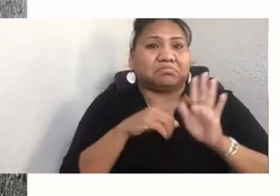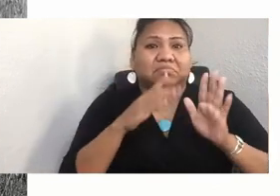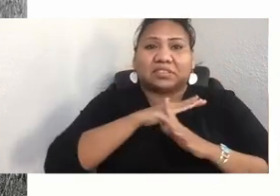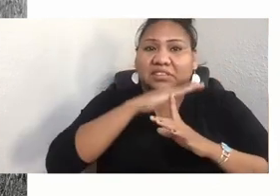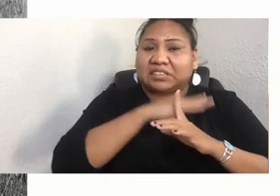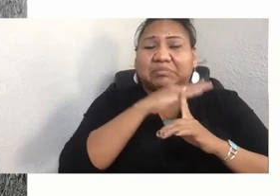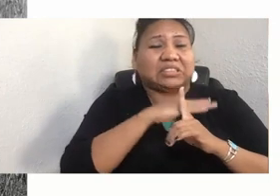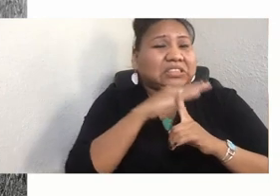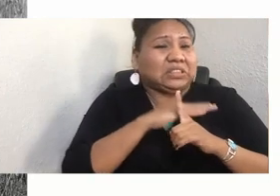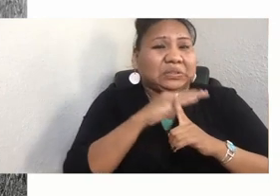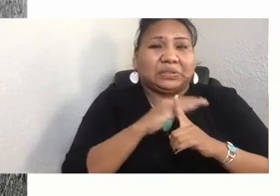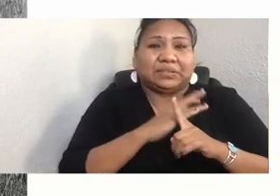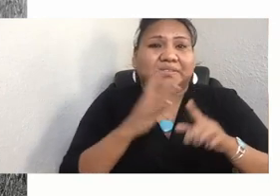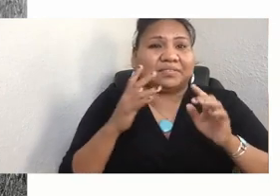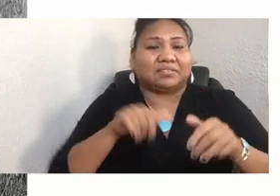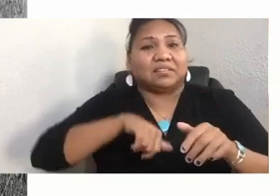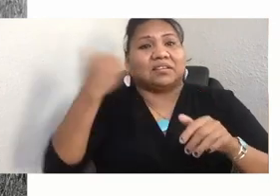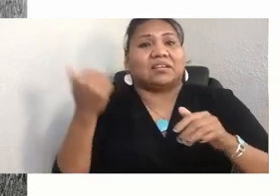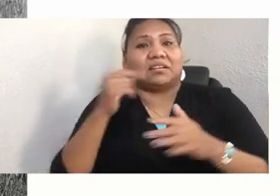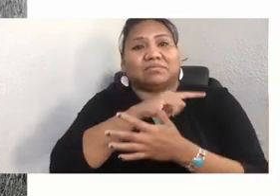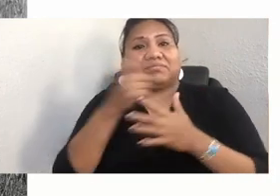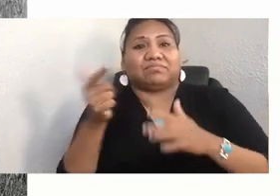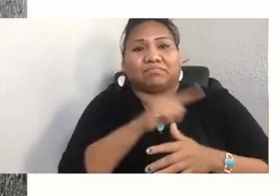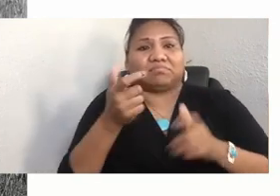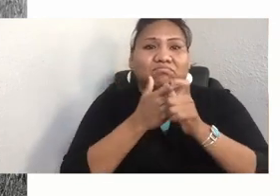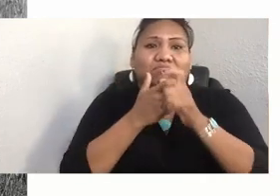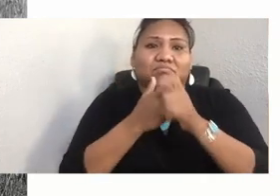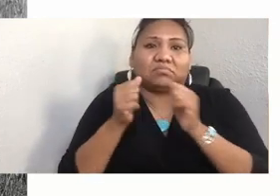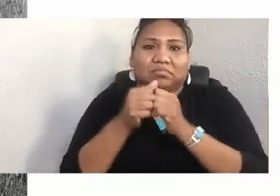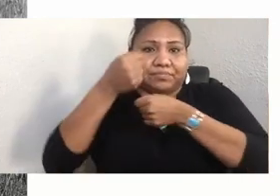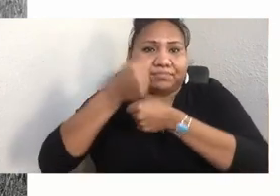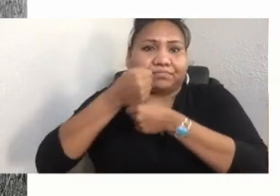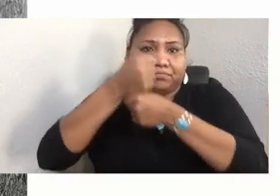flag. And they do it to remember when the Cheyennes were taken